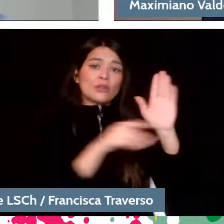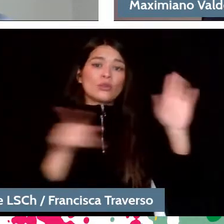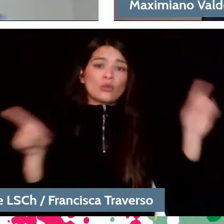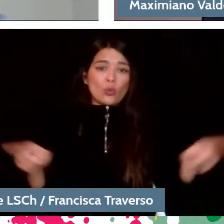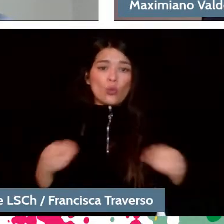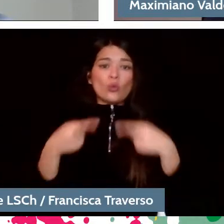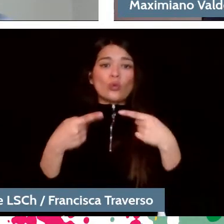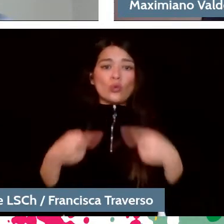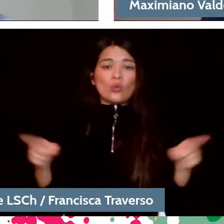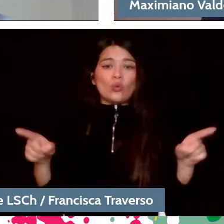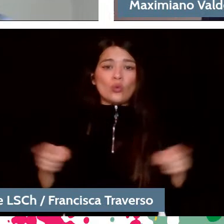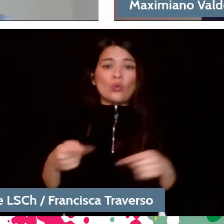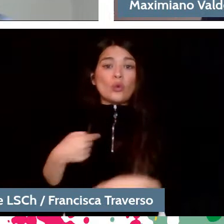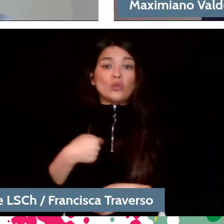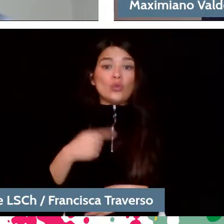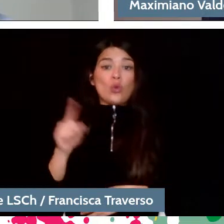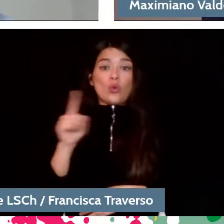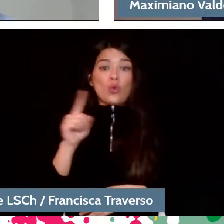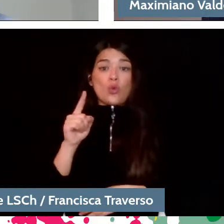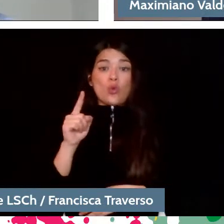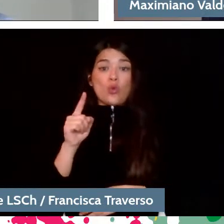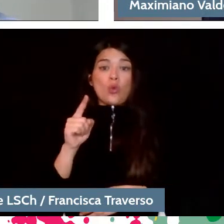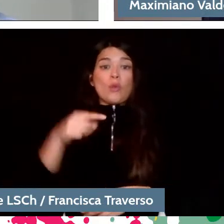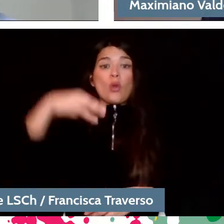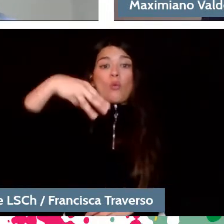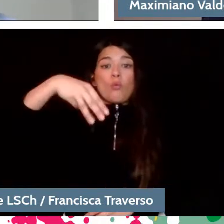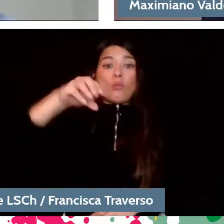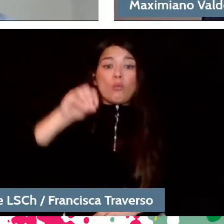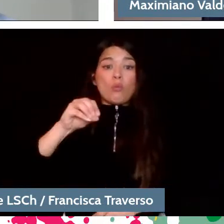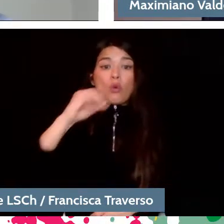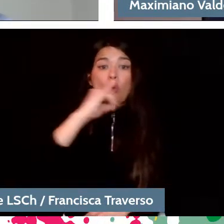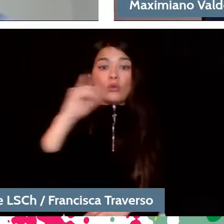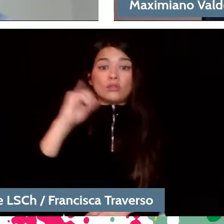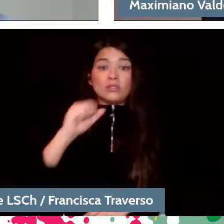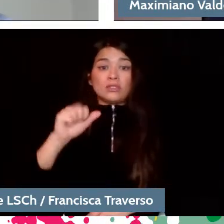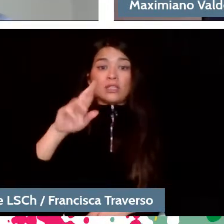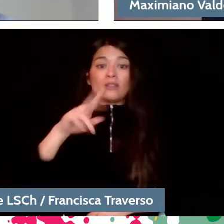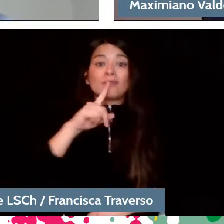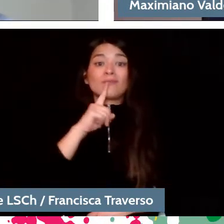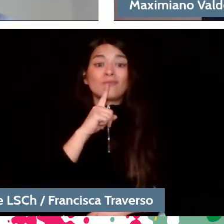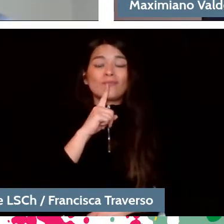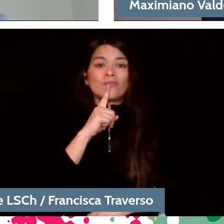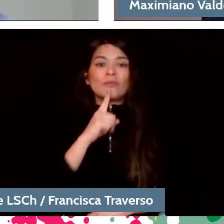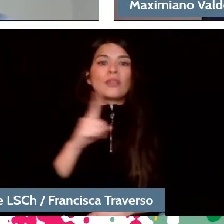but without a doubt, when one goes looking for Mozart, for example, they and some orchestras from Eastern Europe